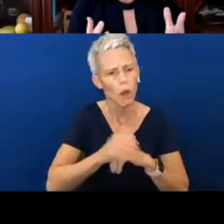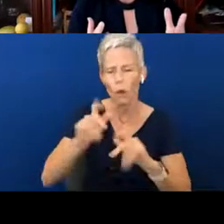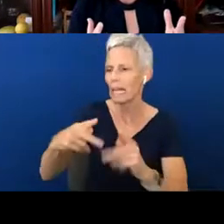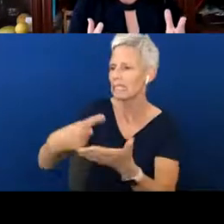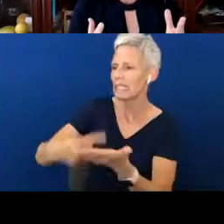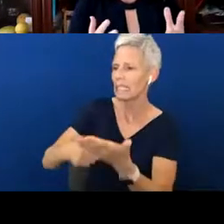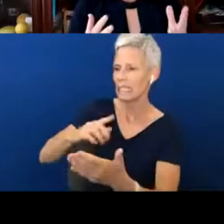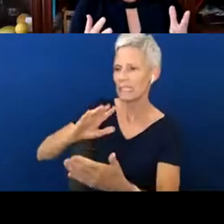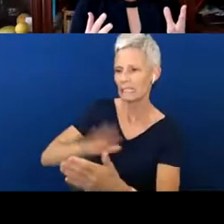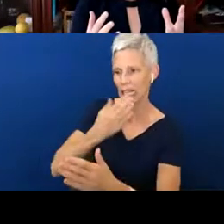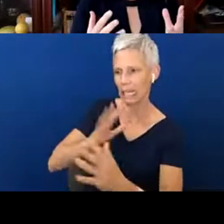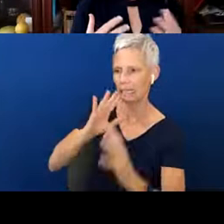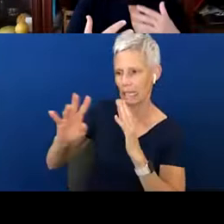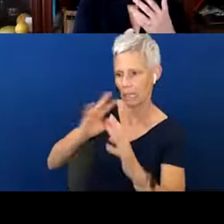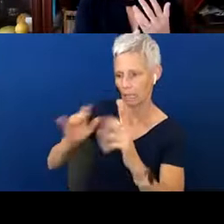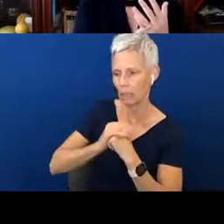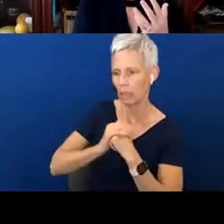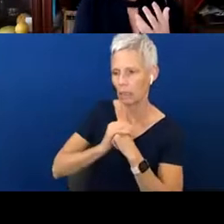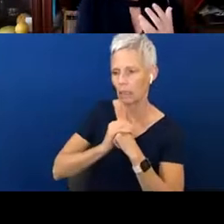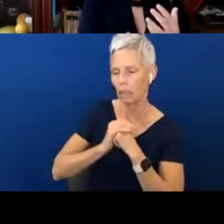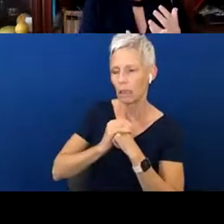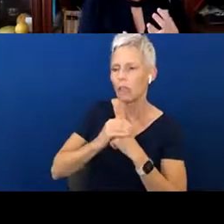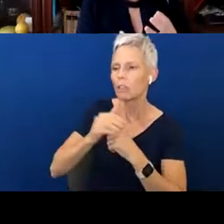So, what happens when you're holding your baby and you're singing a song?